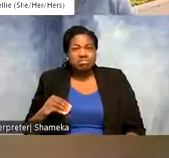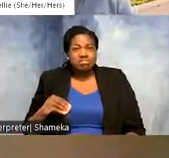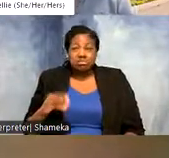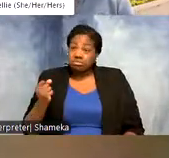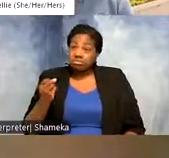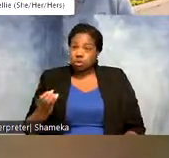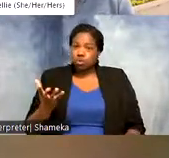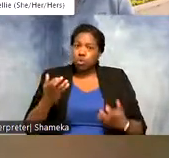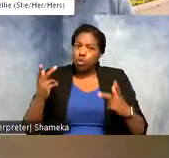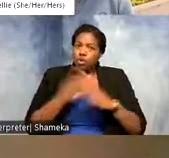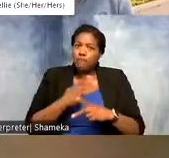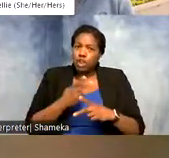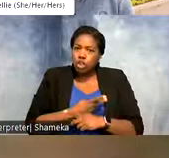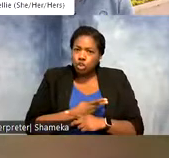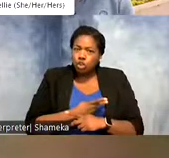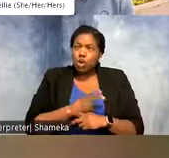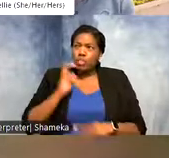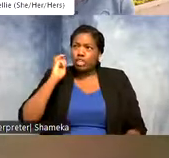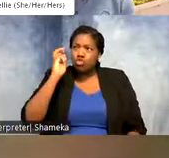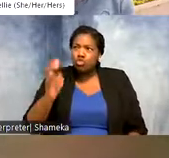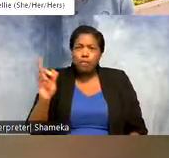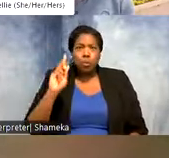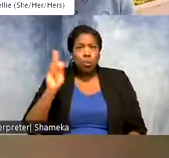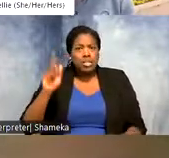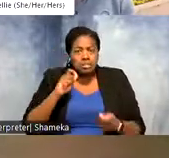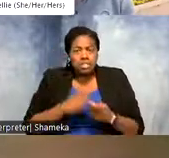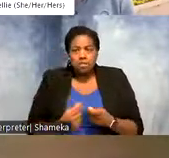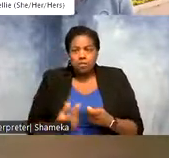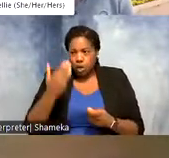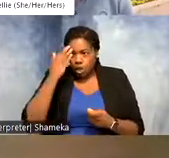figure out where they go and when so we can figure out the best ways to protect shorebirds.